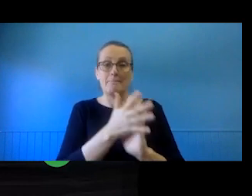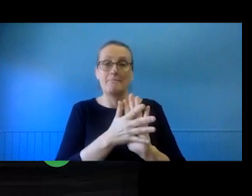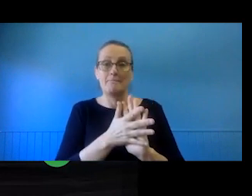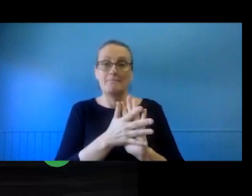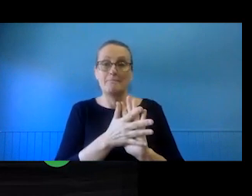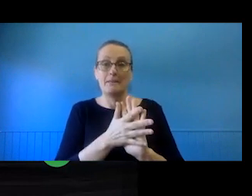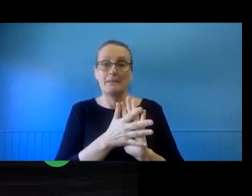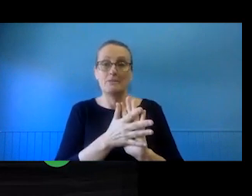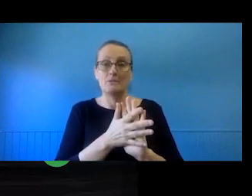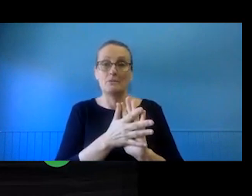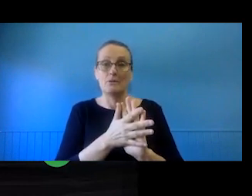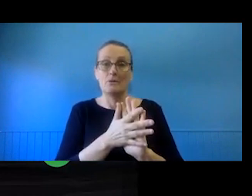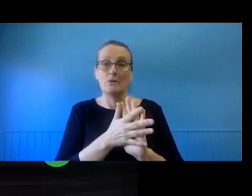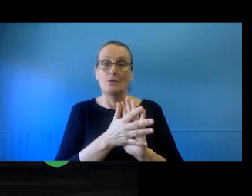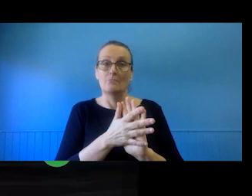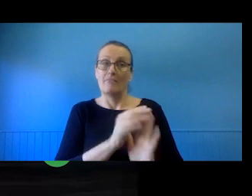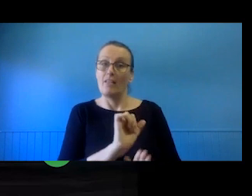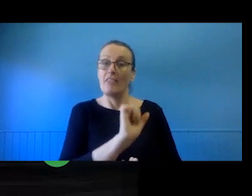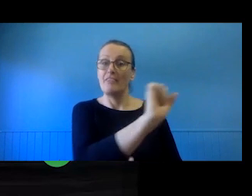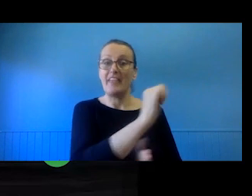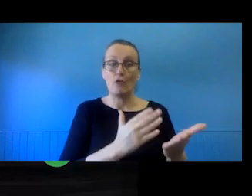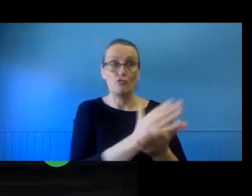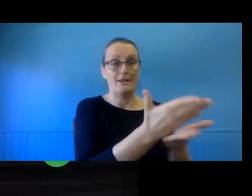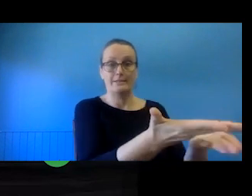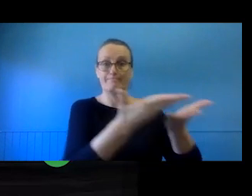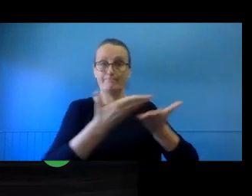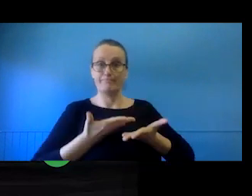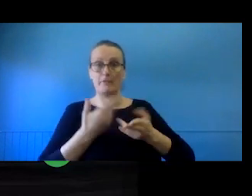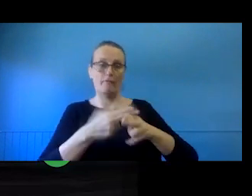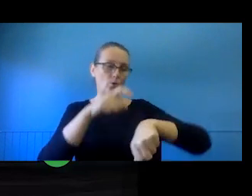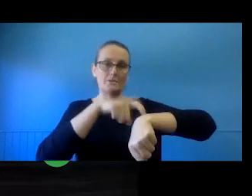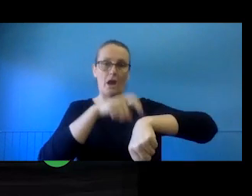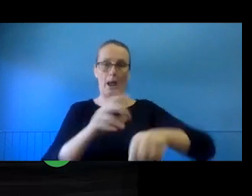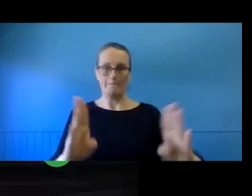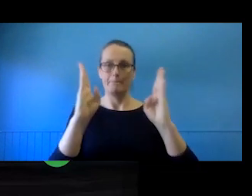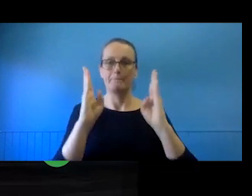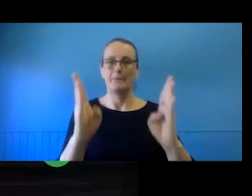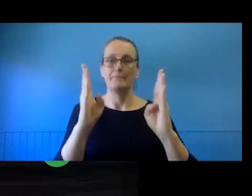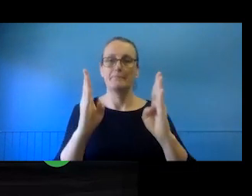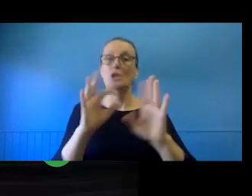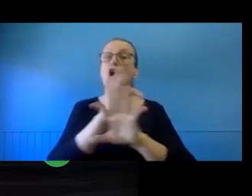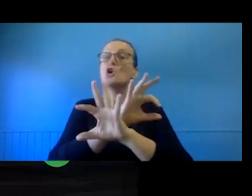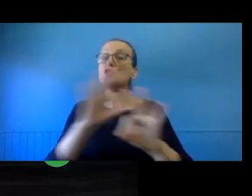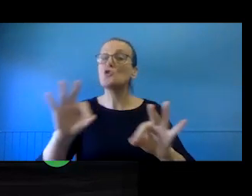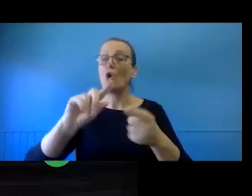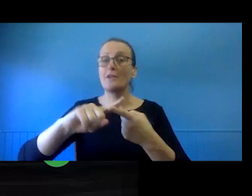rights to another party for a specified period, non-exclusive is slightly different.